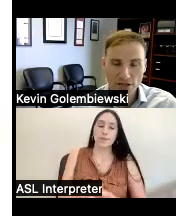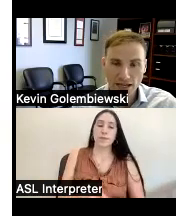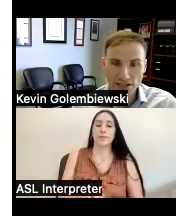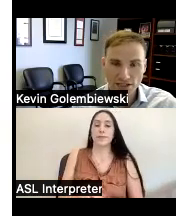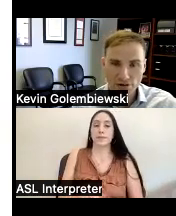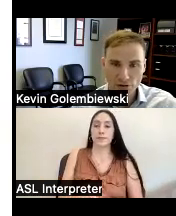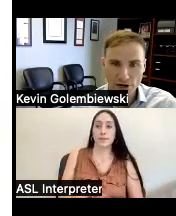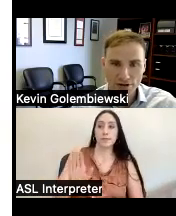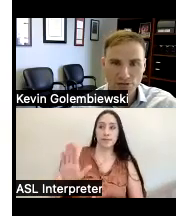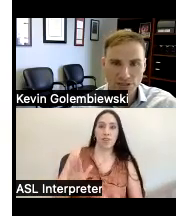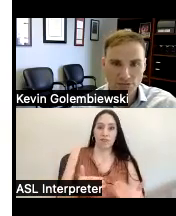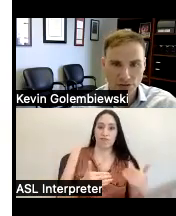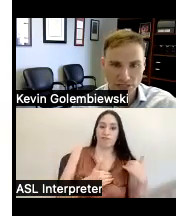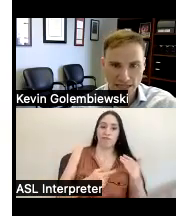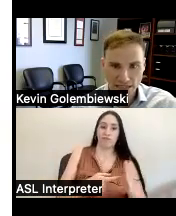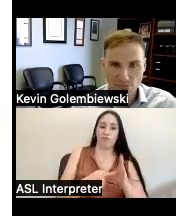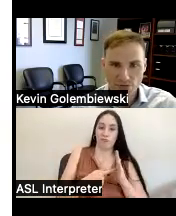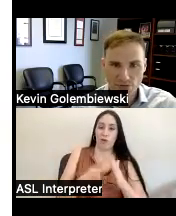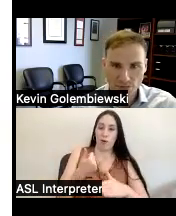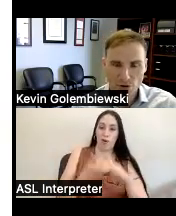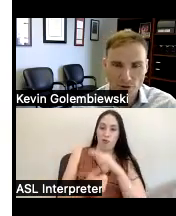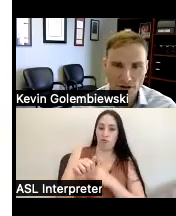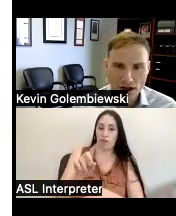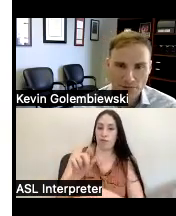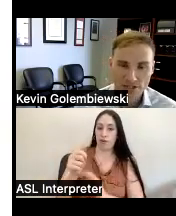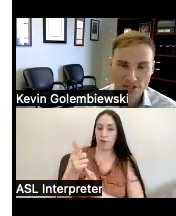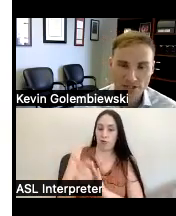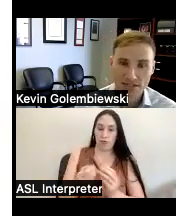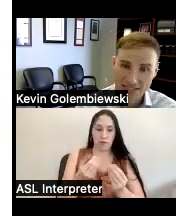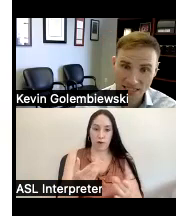obligations under the Americans with Disabilities Act to provide appropriate accommodations and see